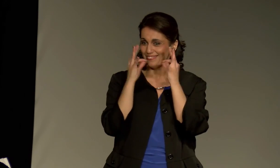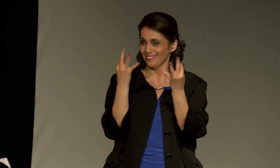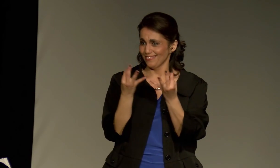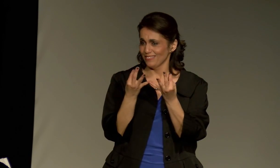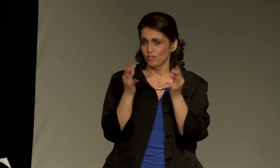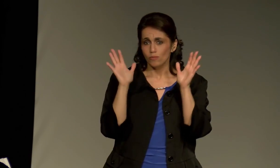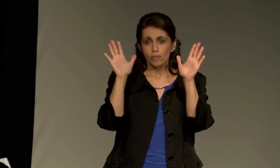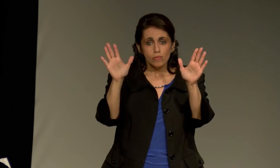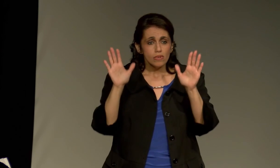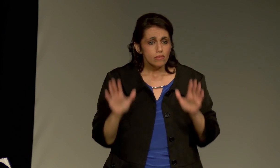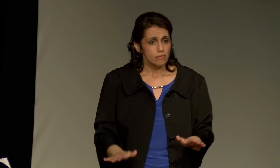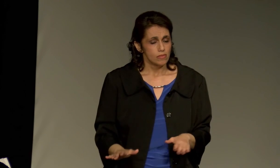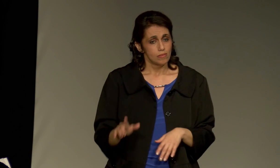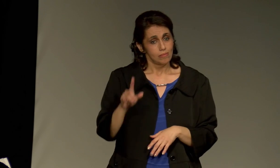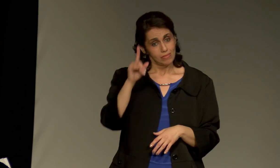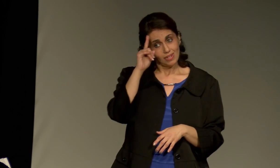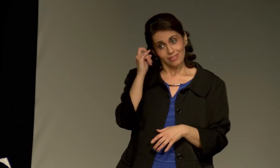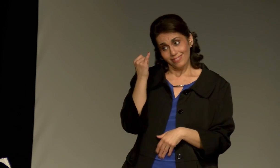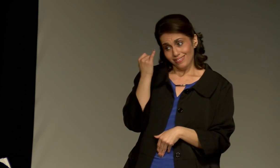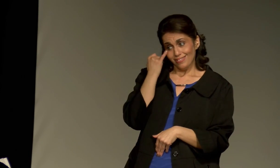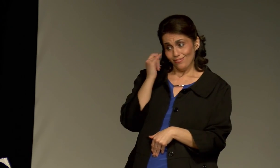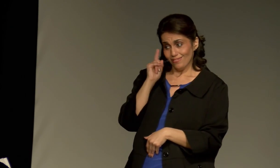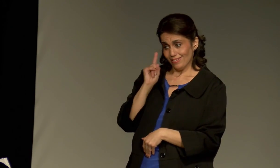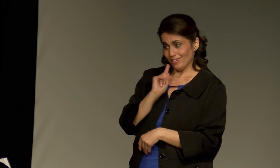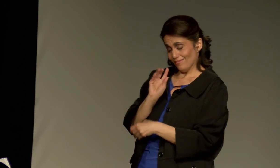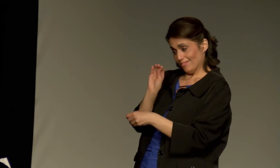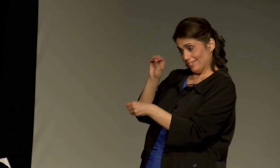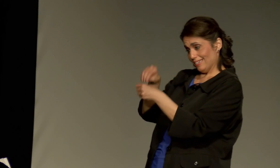It's on ABC Family Channel, and it's a wonderful show.